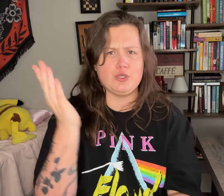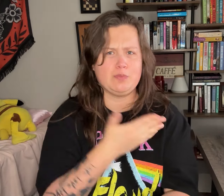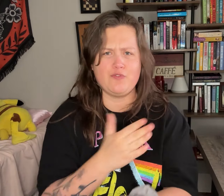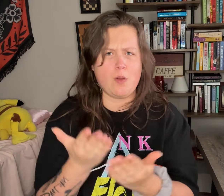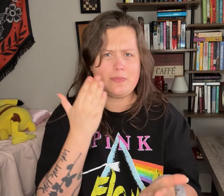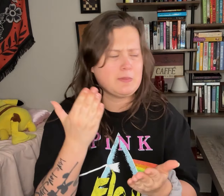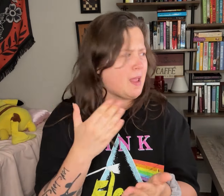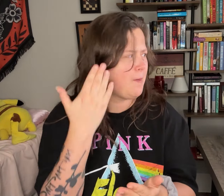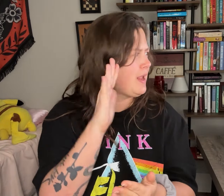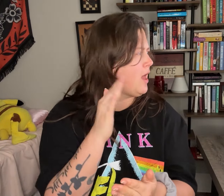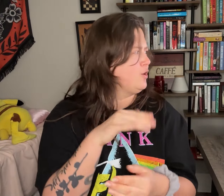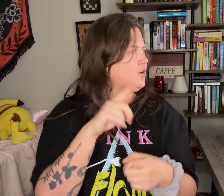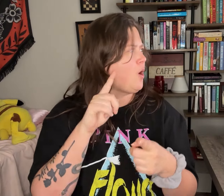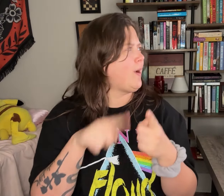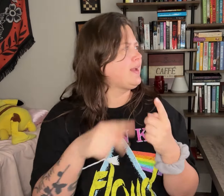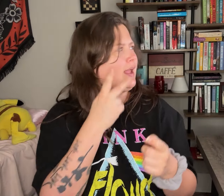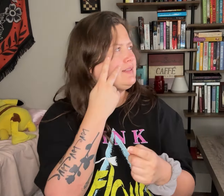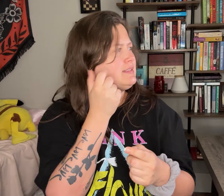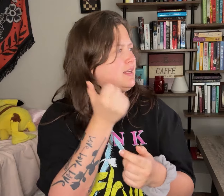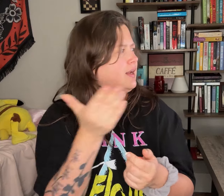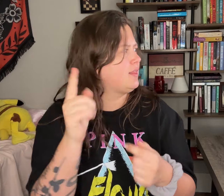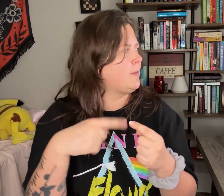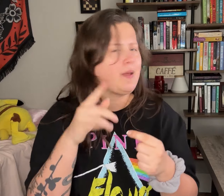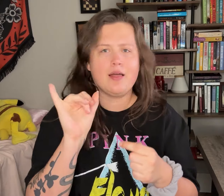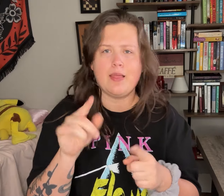Is there a debut performance, maybe? I don't know, I can't see anything about one from what I'm reading.